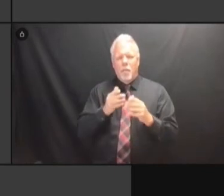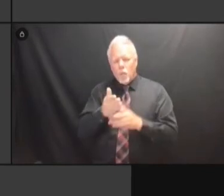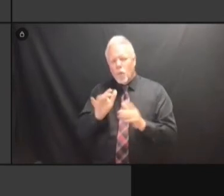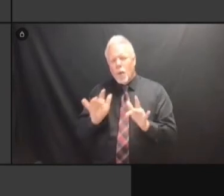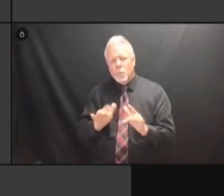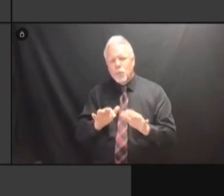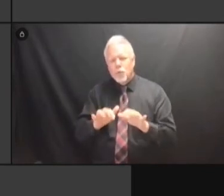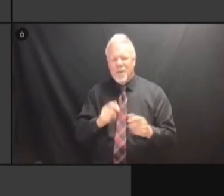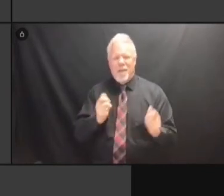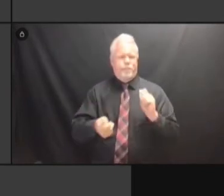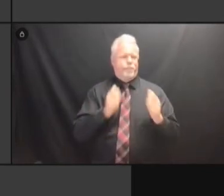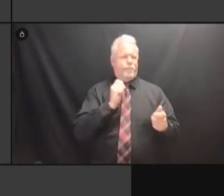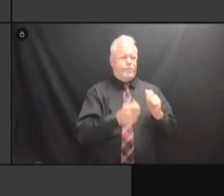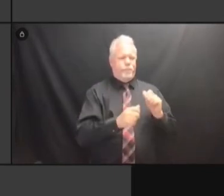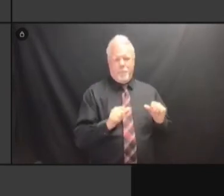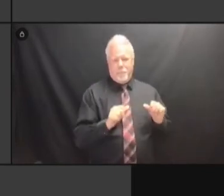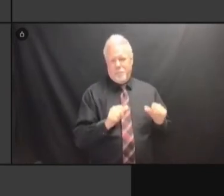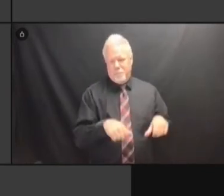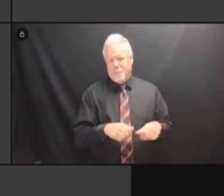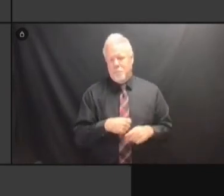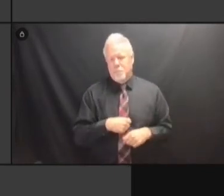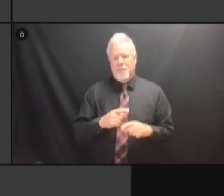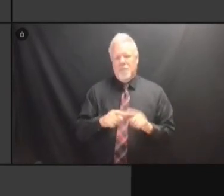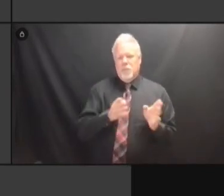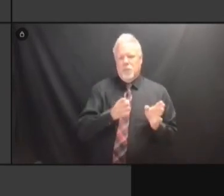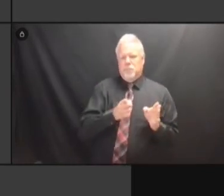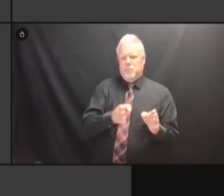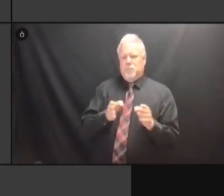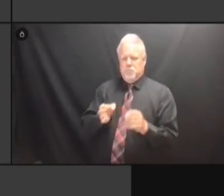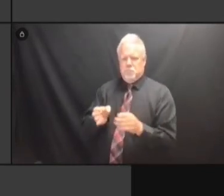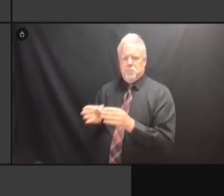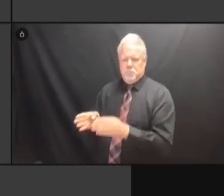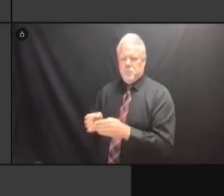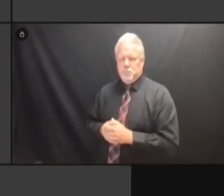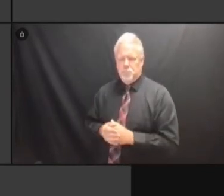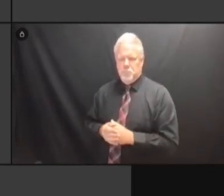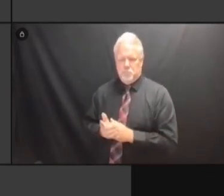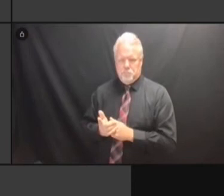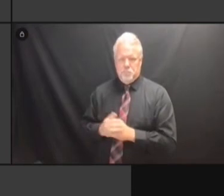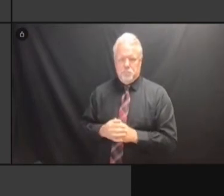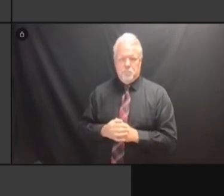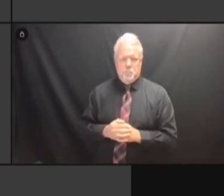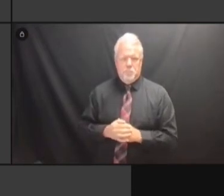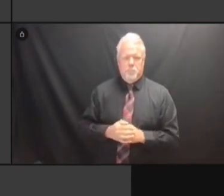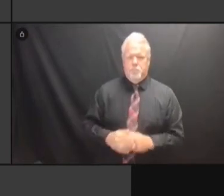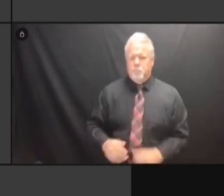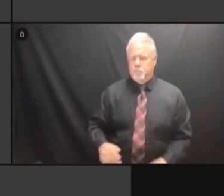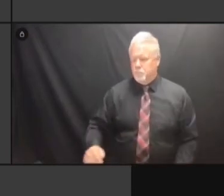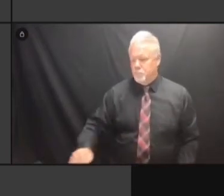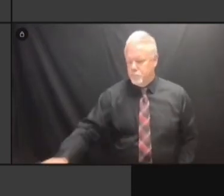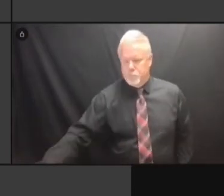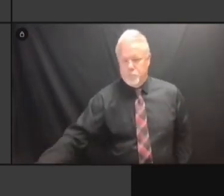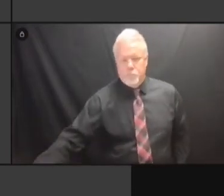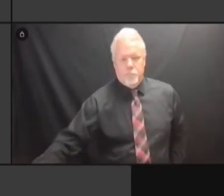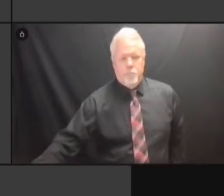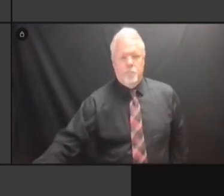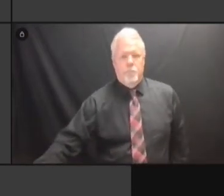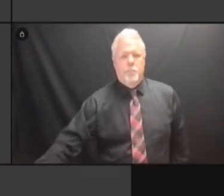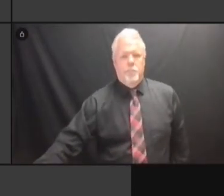ESPECIALLY WITH ELECTRONIC FILINGS WITH THE STATE AND FILINGS WITH THE STATE AND FILINGS WITH THE STATE AND THINGS FILINGS WITH THE STATE AND THINGS LIKE FILINGS WITH THE STATE AND THINGS LIKE THAT, FILINGS WITH THE STATE AND THINGS LIKE THAT, WE FILINGS WITH THE STATE AND THINGS LIKE THAT, WE DON'T FILINGS WITH THE STATE AND THINGS LIKE THAT, WE DON'T HAVE THINGS LIKE THAT, WE DON'T HAVE THINGS LIKE THAT, WE DON'T HAVE TO THINGS LIKE THAT, WE DON'T HAVE TO [ THINGS LIKE THAT, WE DON'T HAVE TO [ INAUDIBLE THINGS LIKE THAT, WE DON'T HAVE TO . TO . TO . >> TO . >> AND TO . >> AND I'M TO . >> AND I'M NOT TO . >> AND I'M NOT SAYING TO . >> AND I'M NOT SAYING DO TO . >> AND I'M NOT SAYING DO IT TO . >> AND I'M NOT SAYING DO IT NOW. AND I'M NOT SAYING DO IT NOW. AND I'M NOT SAYING DO IT NOW. YOU AND I'M NOT SAYING DO IT NOW. YOU CAN'T AND I'M NOT SAYING DO IT NOW. YOU CAN'T EVEN AND I'M NOT SAYING DO IT NOW. YOU CAN'T EVEN GET AND I'M NOT SAYING DO IT NOW. YOU CAN'T EVEN GET A AND I'M NOT SAYING DO IT NOW. YOU CAN'T EVEN GET A CHIP AND I'M NOT SAYING DO IT NOW. YOU CAN'T EVEN GET A CHIP TO AND I'M NOT SAYING DO IT NOW. YOU CAN'T EVEN GET A CHIP TO DO YOU CAN'T EVEN GET A CHIP TO DO YOU CAN'T EVEN GET A CHIP TO DO ANYTHING